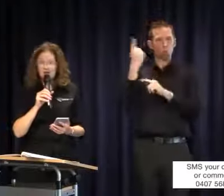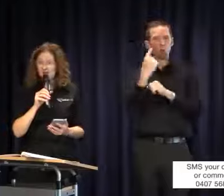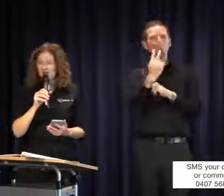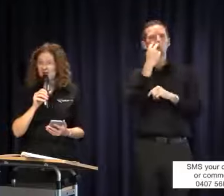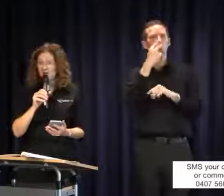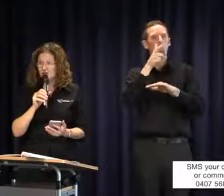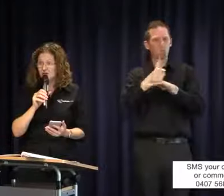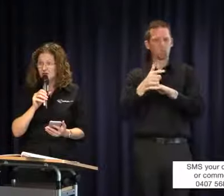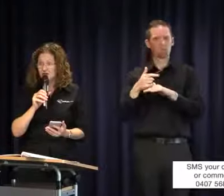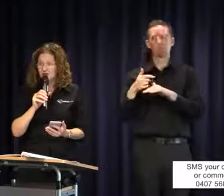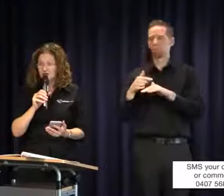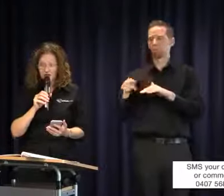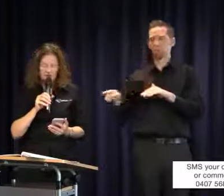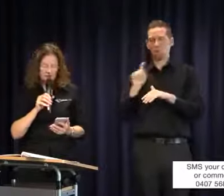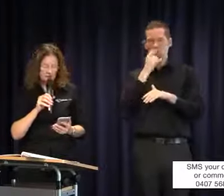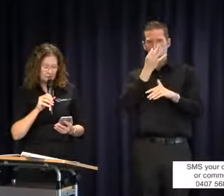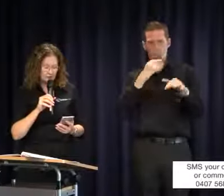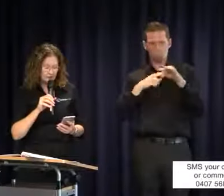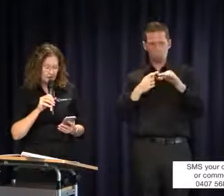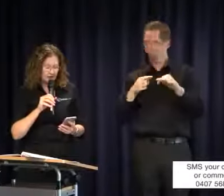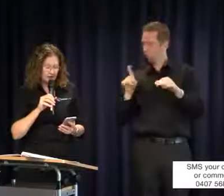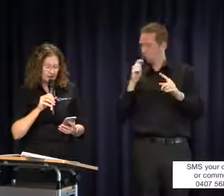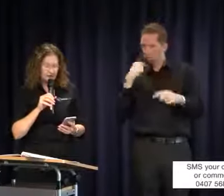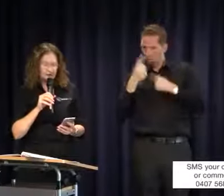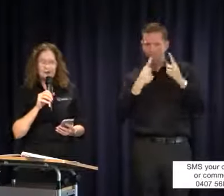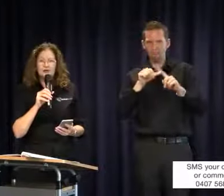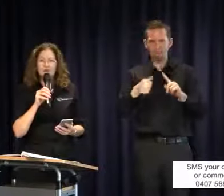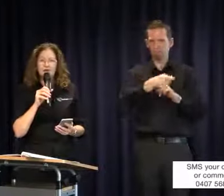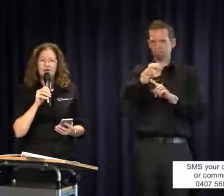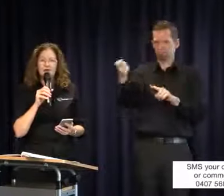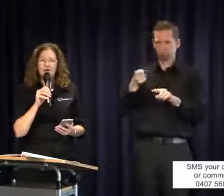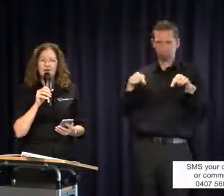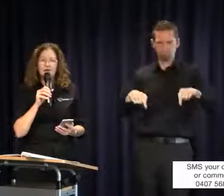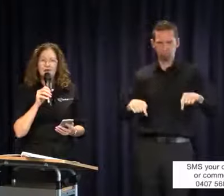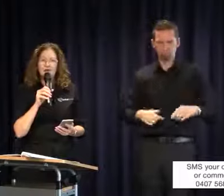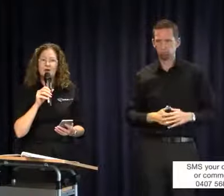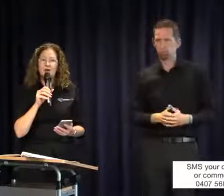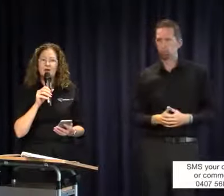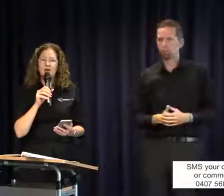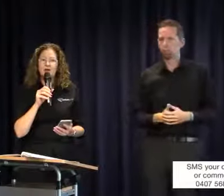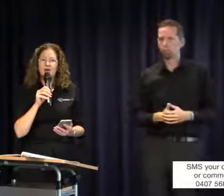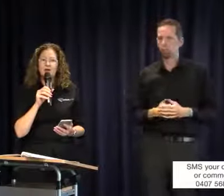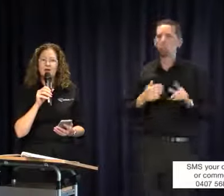then come back to you guys here in the room. First of all, I need to outline why this event